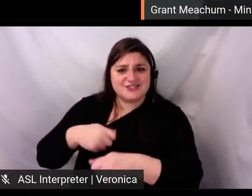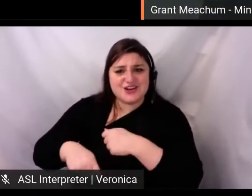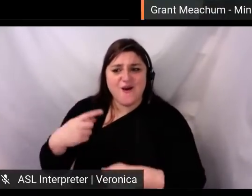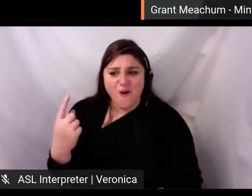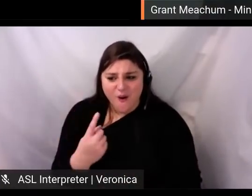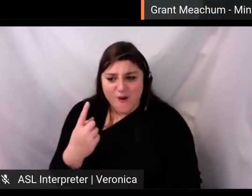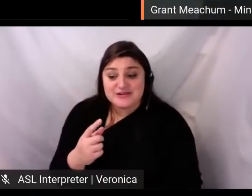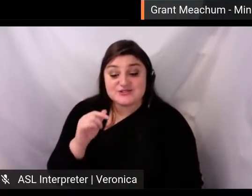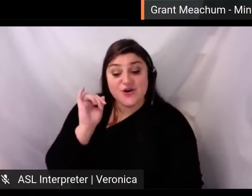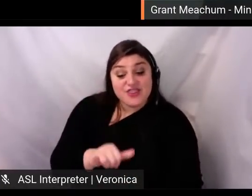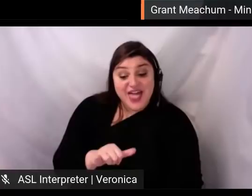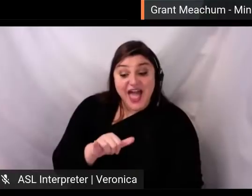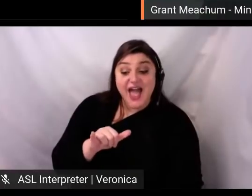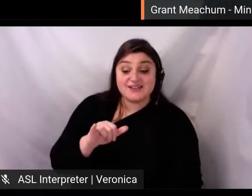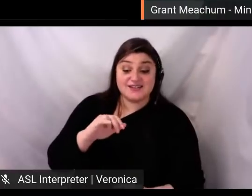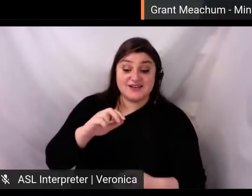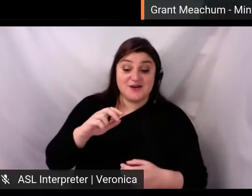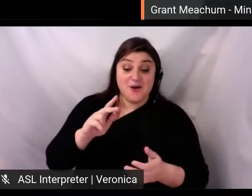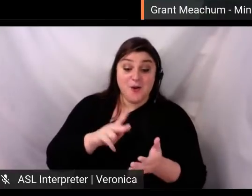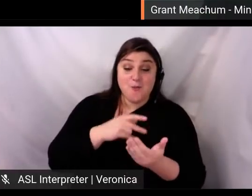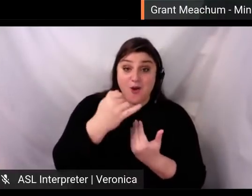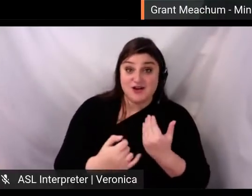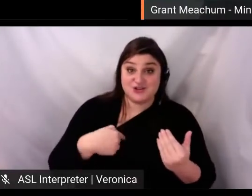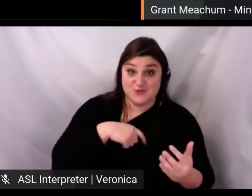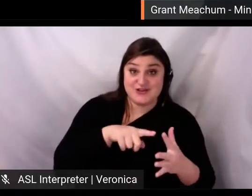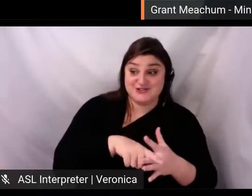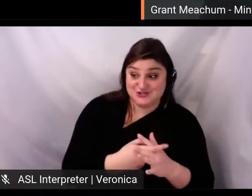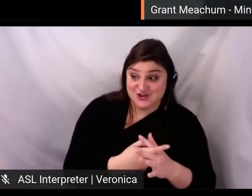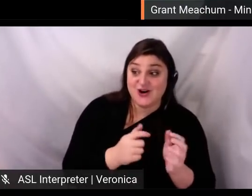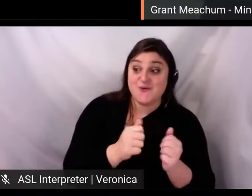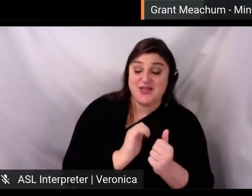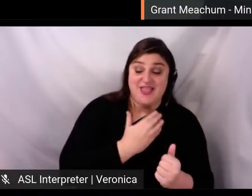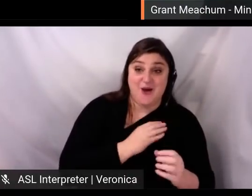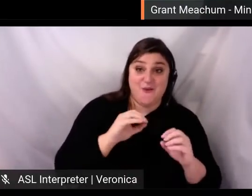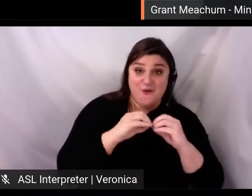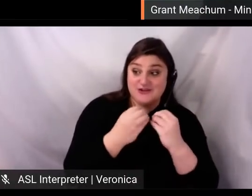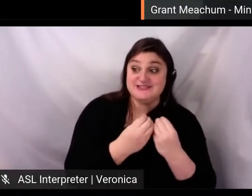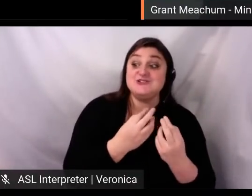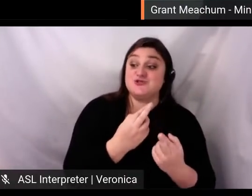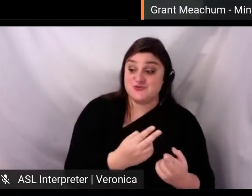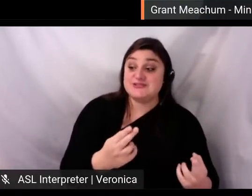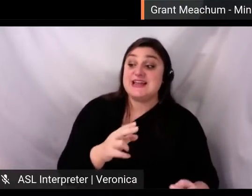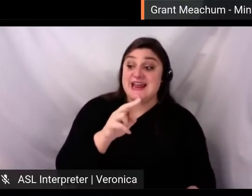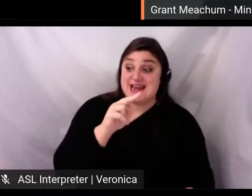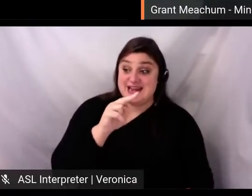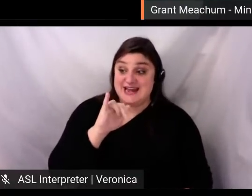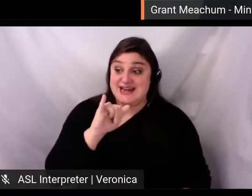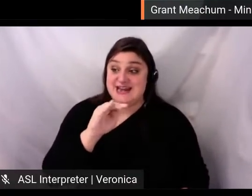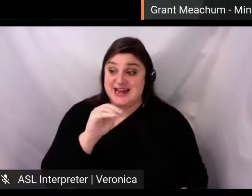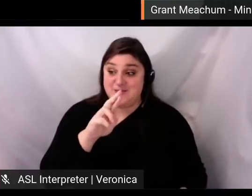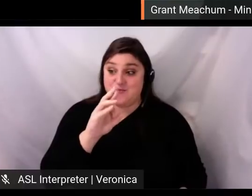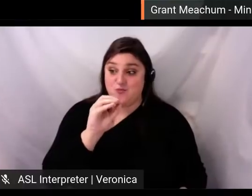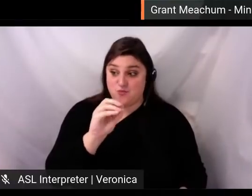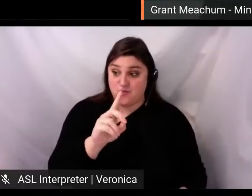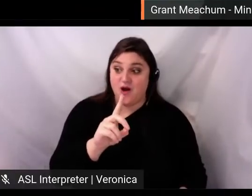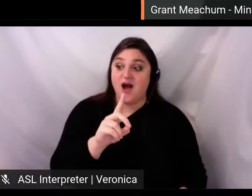COVID 19 was the crisis we were spending the bulk of the organizational resources addressing. And then on May 25th, George Floyd